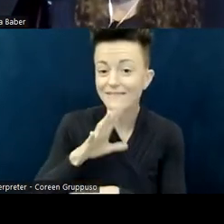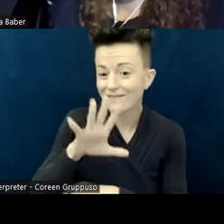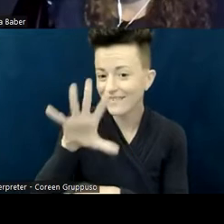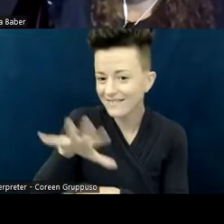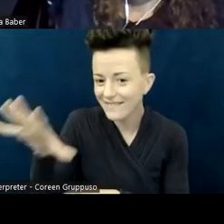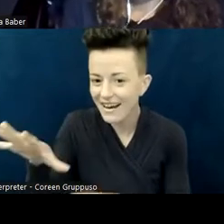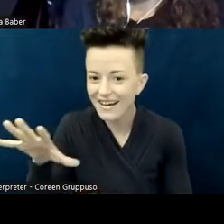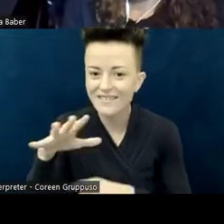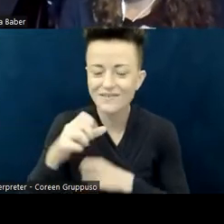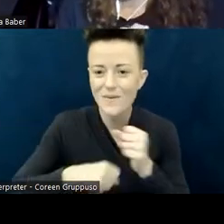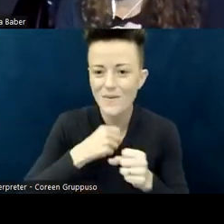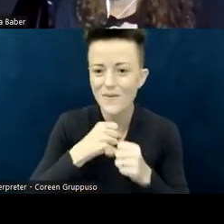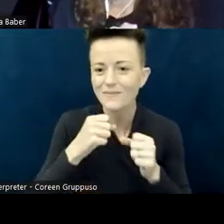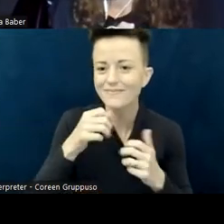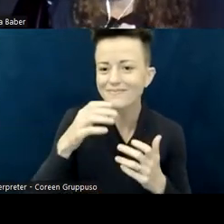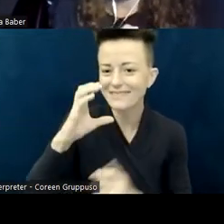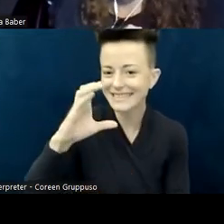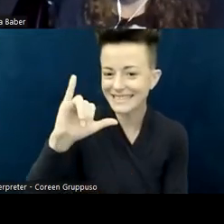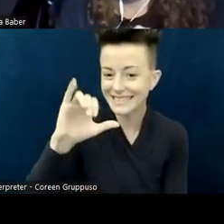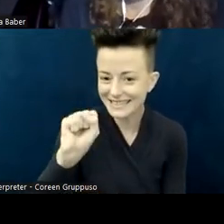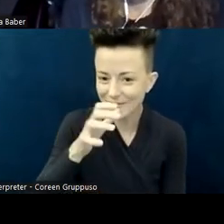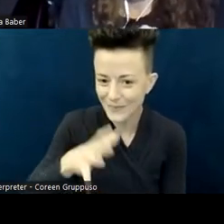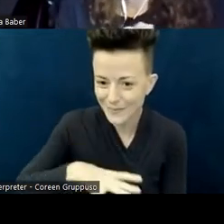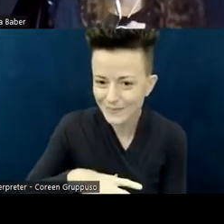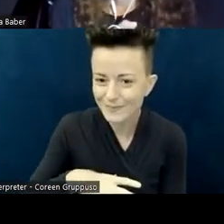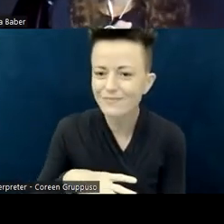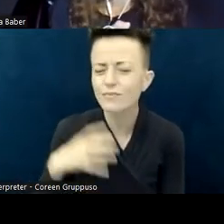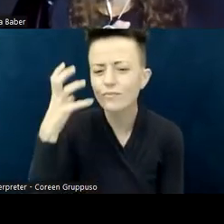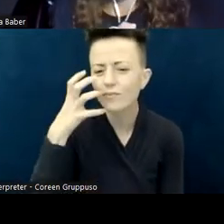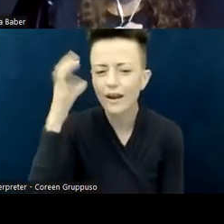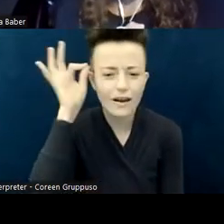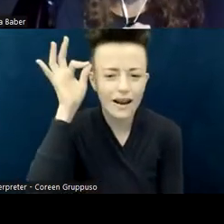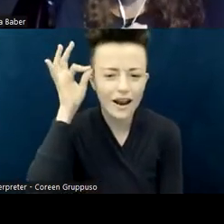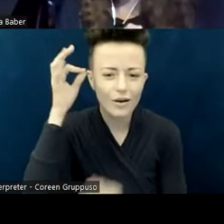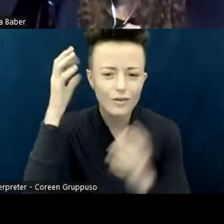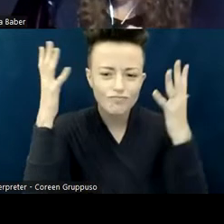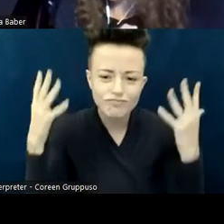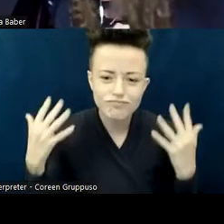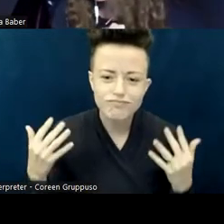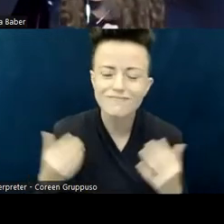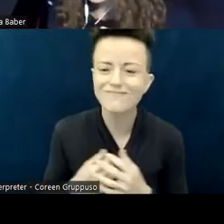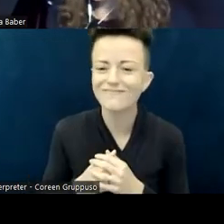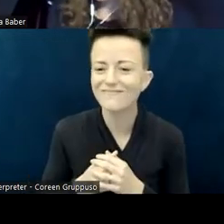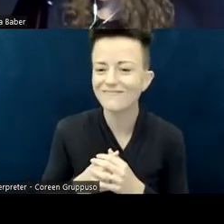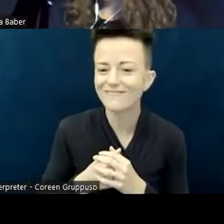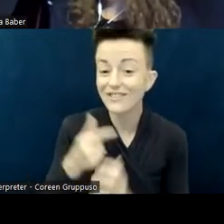with curly, shoulder-length hair (brown); green eyes; and rainbow-colored glasses.